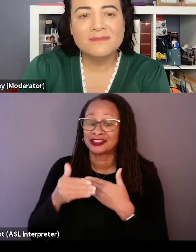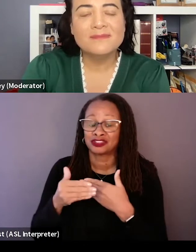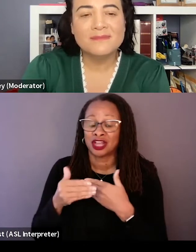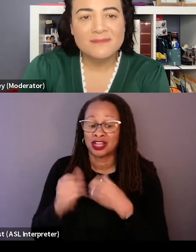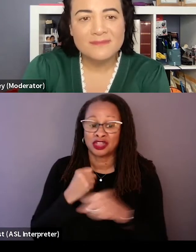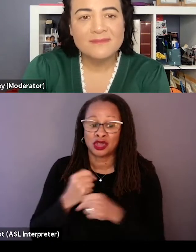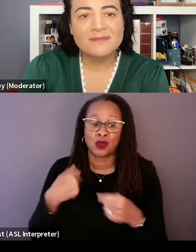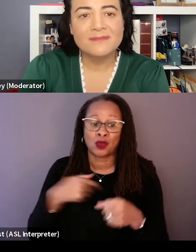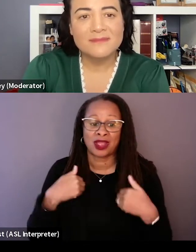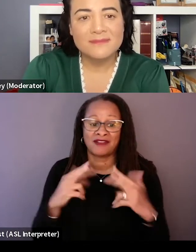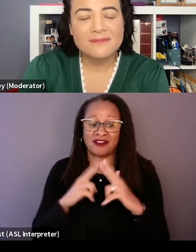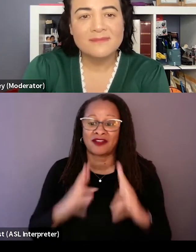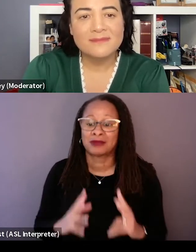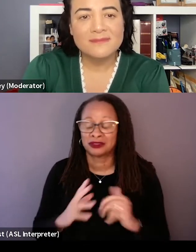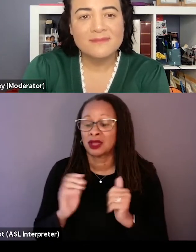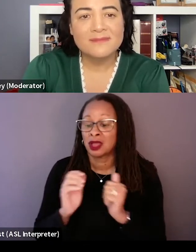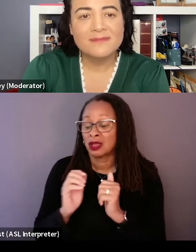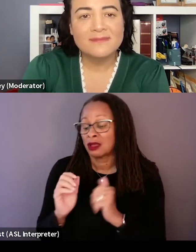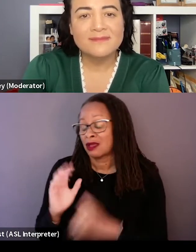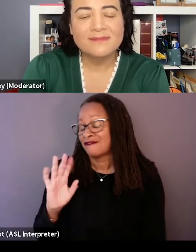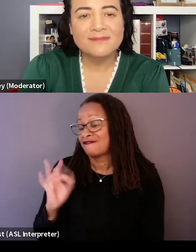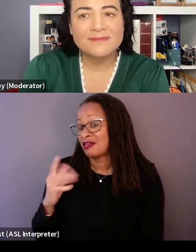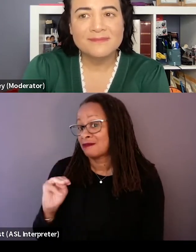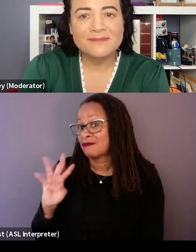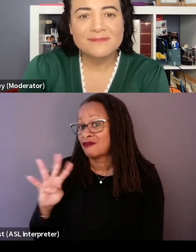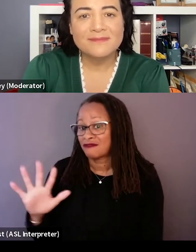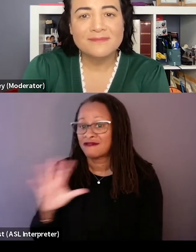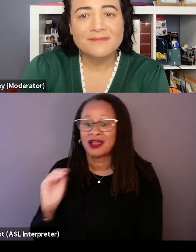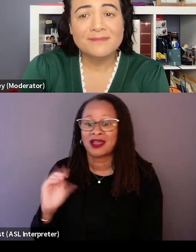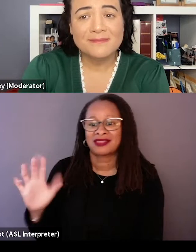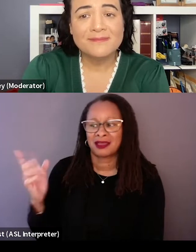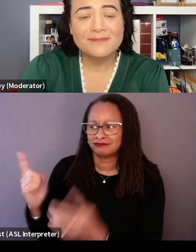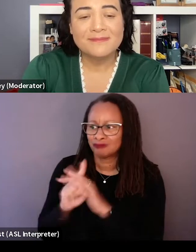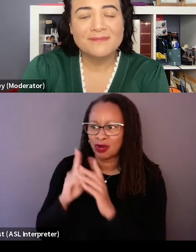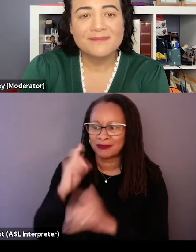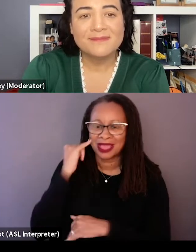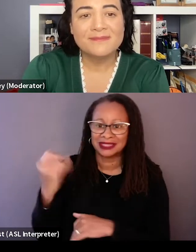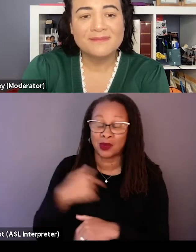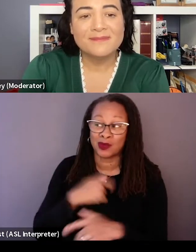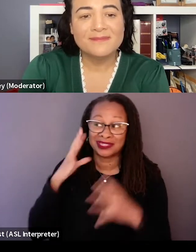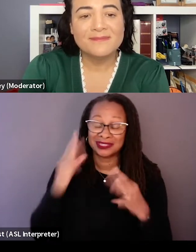with our partners Film 45 and Amblin and they brought the idea up to us and then we decided to move forward with the project.